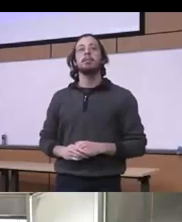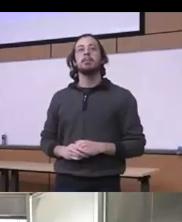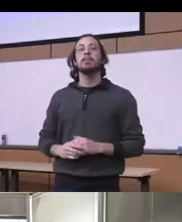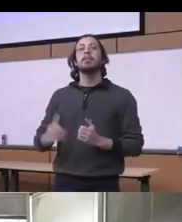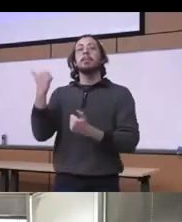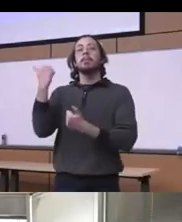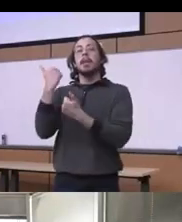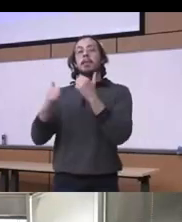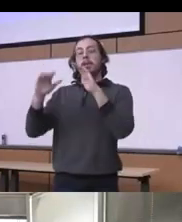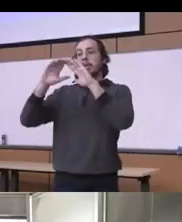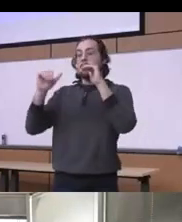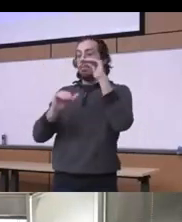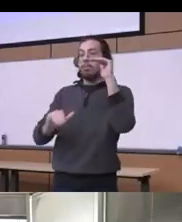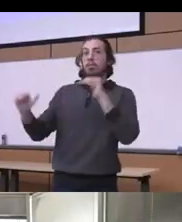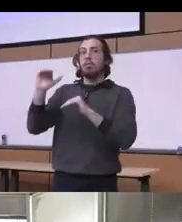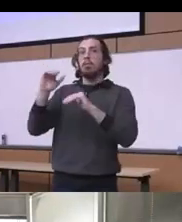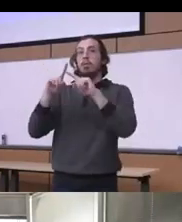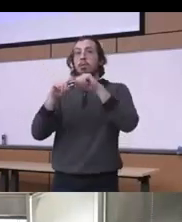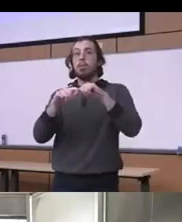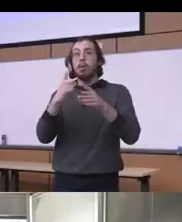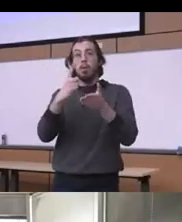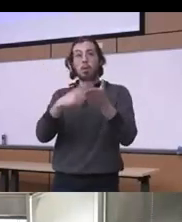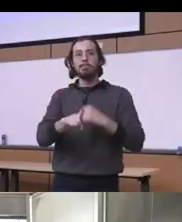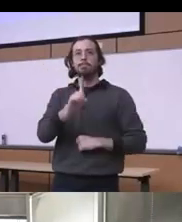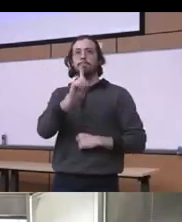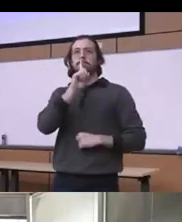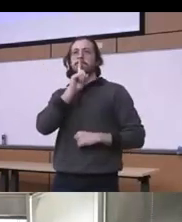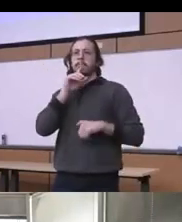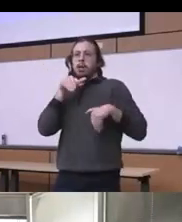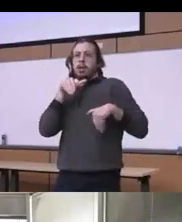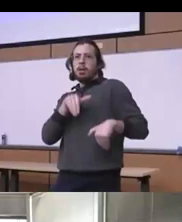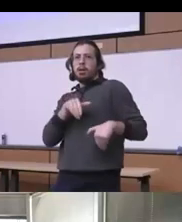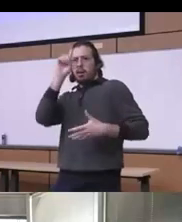silence analysis confusion and cooperation of those it seeks to eliminate or control